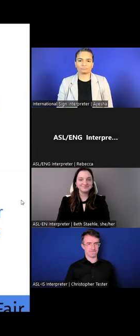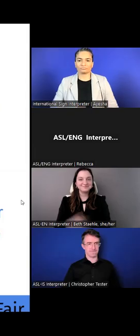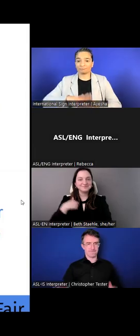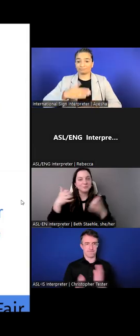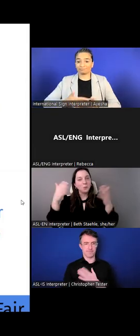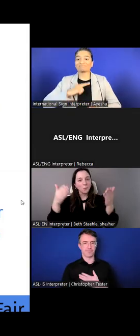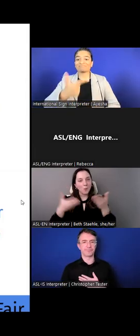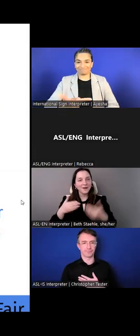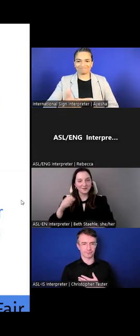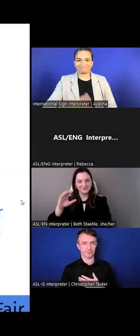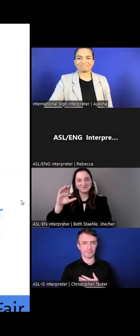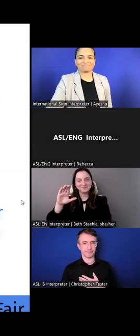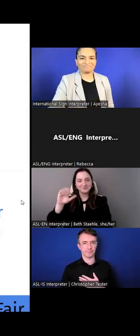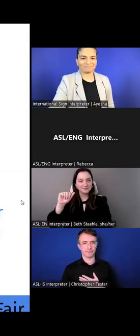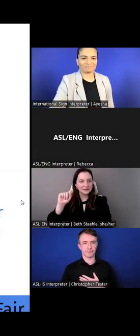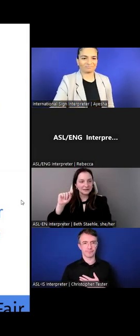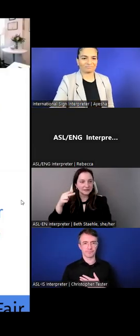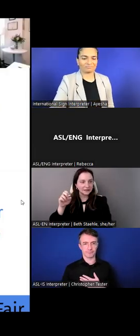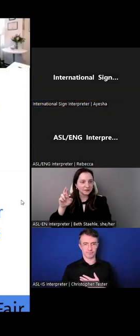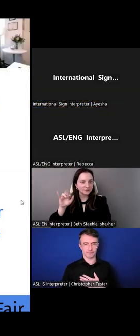Catherine Messina Pajic: Thank you, Ashley.